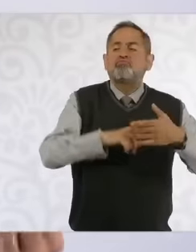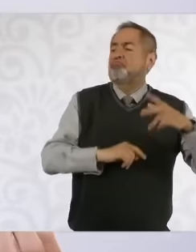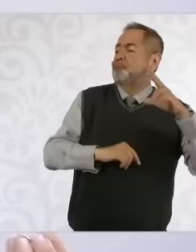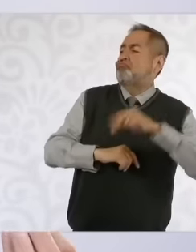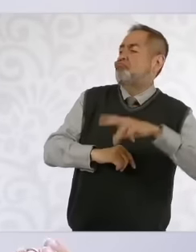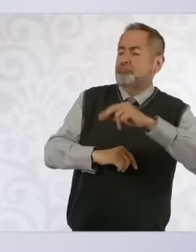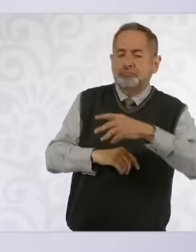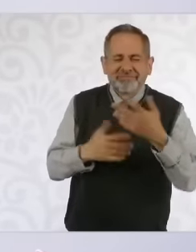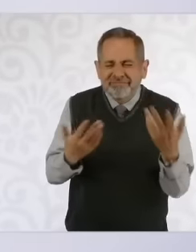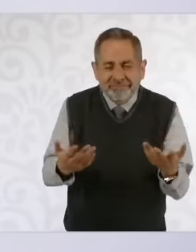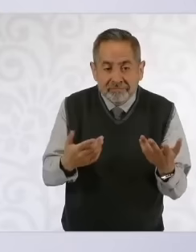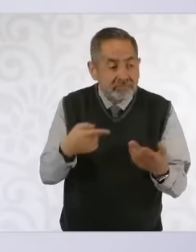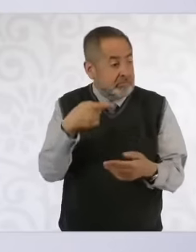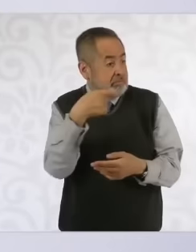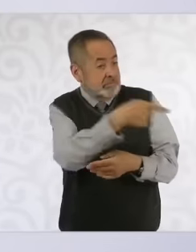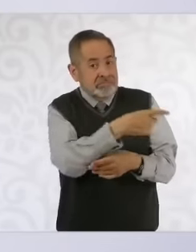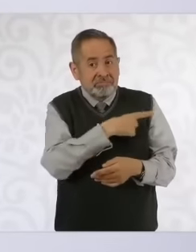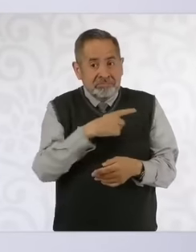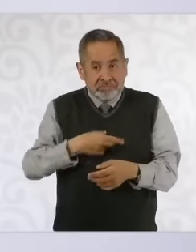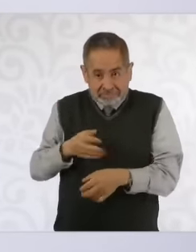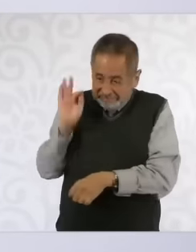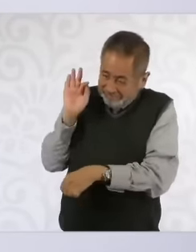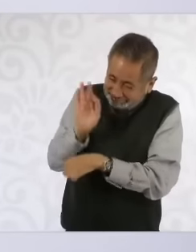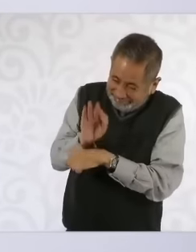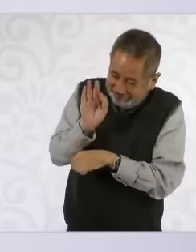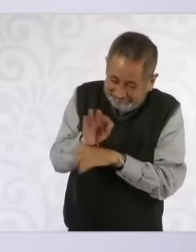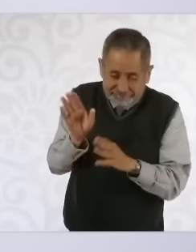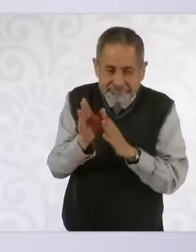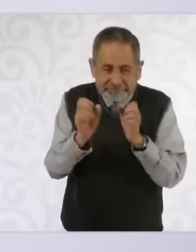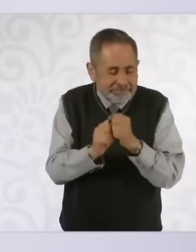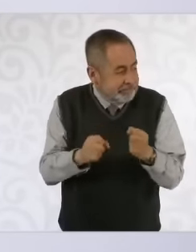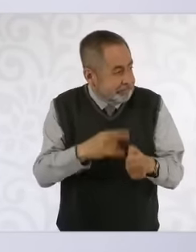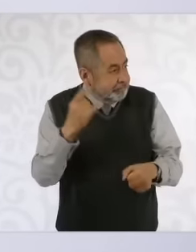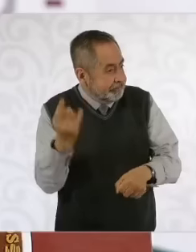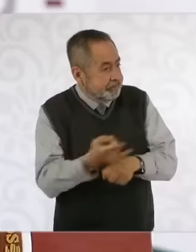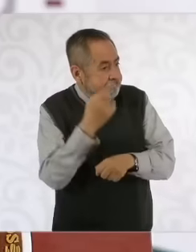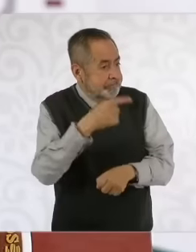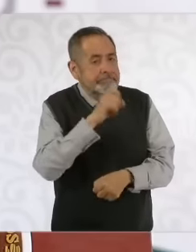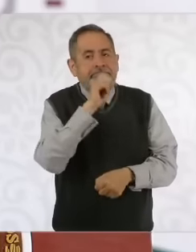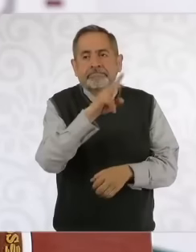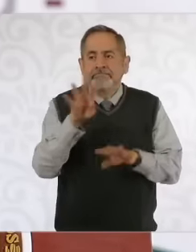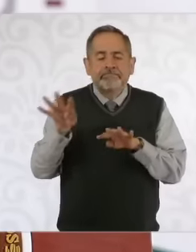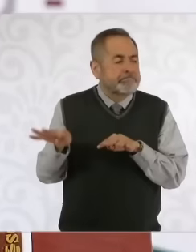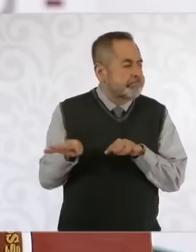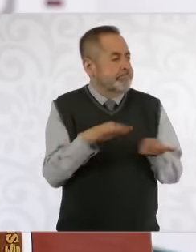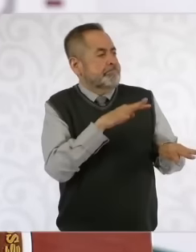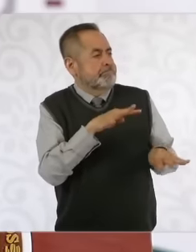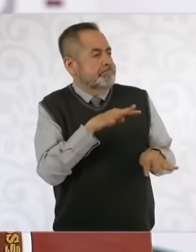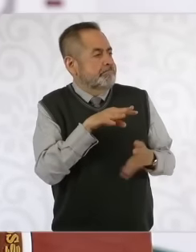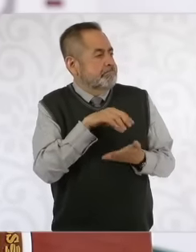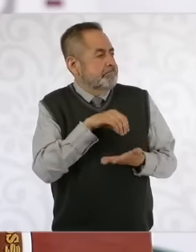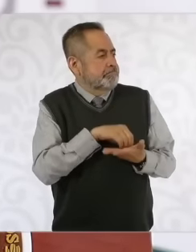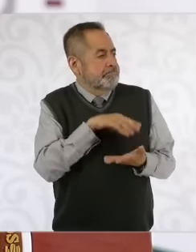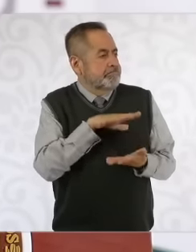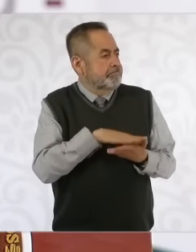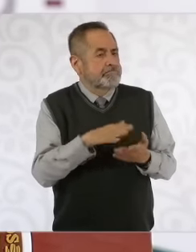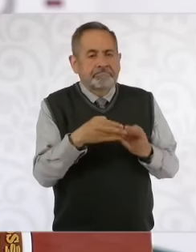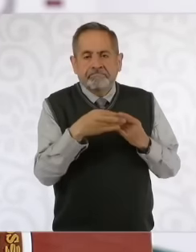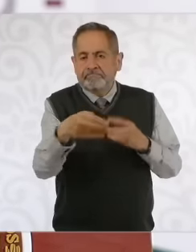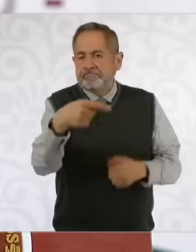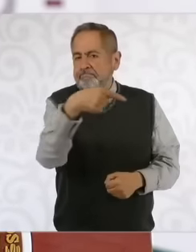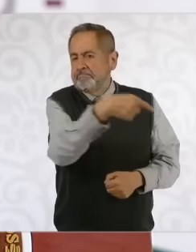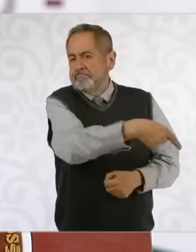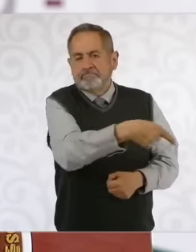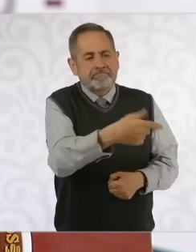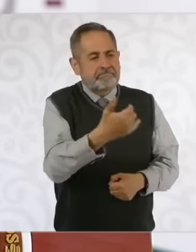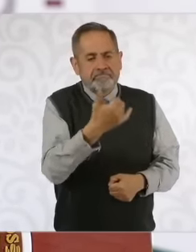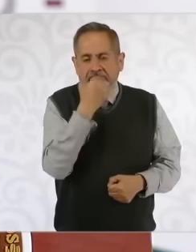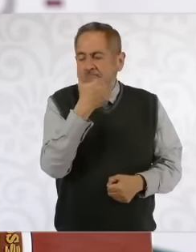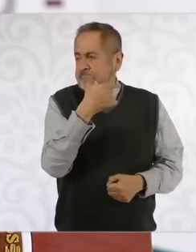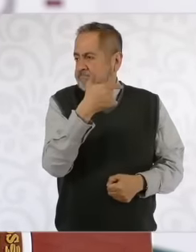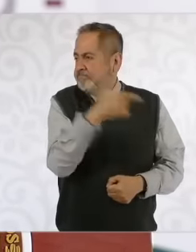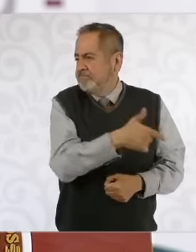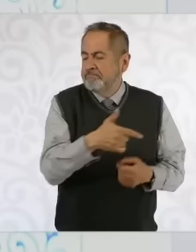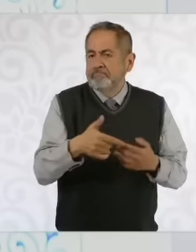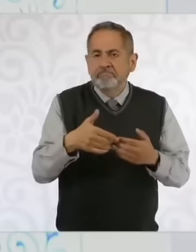the guardian of the Constitution are also going to go down in history and also the The people